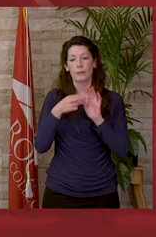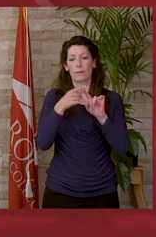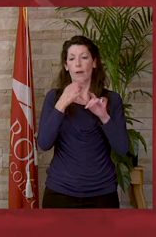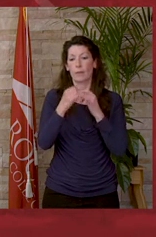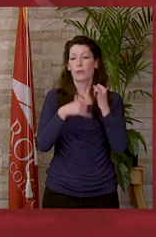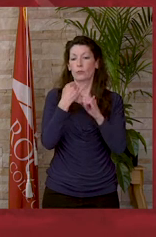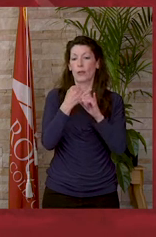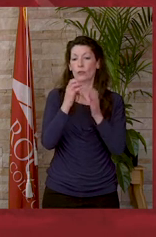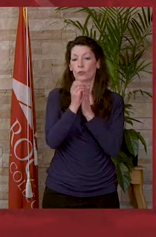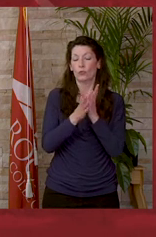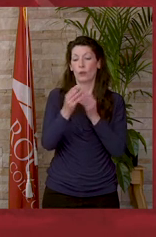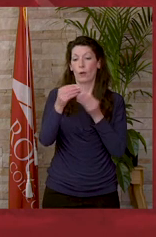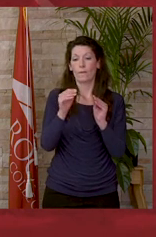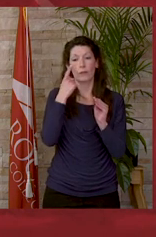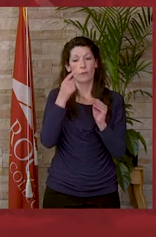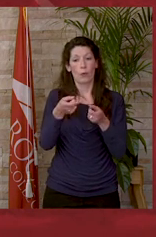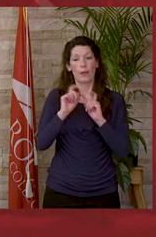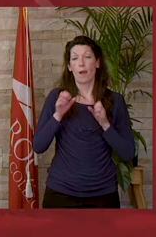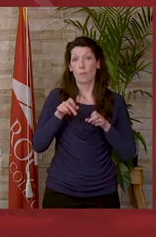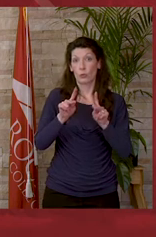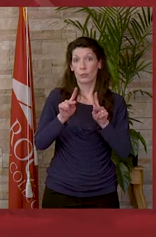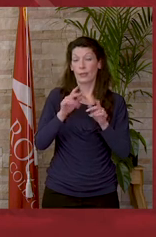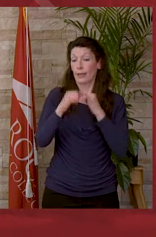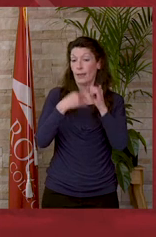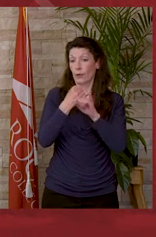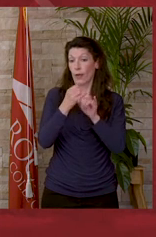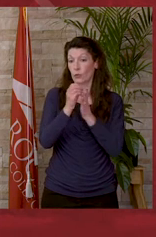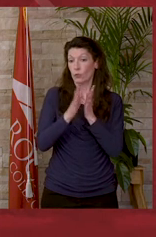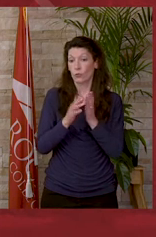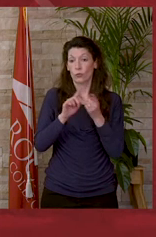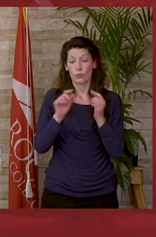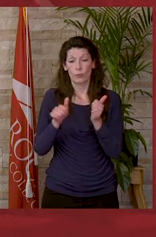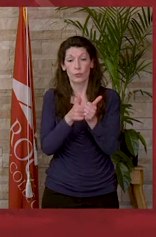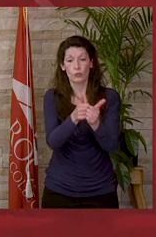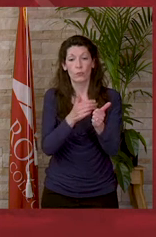student office for giving me the opportunity as an international student to pursue my education